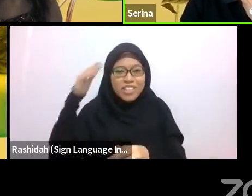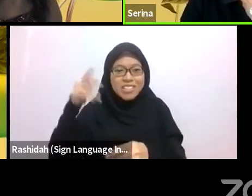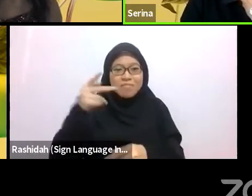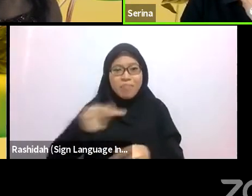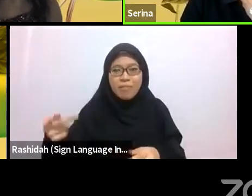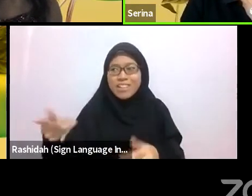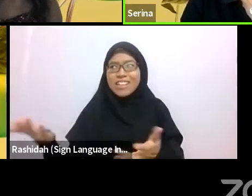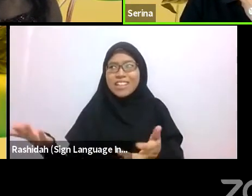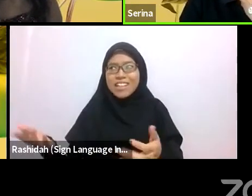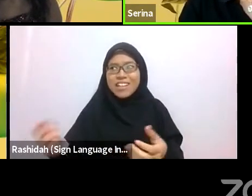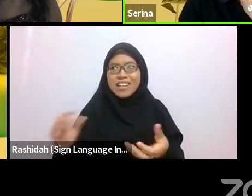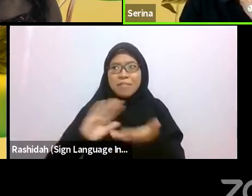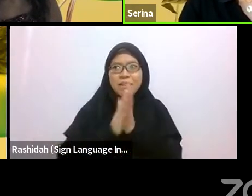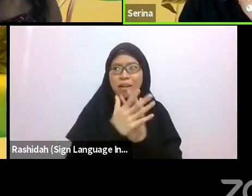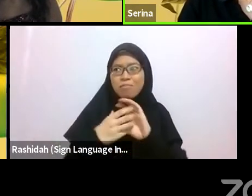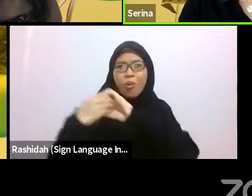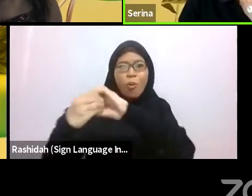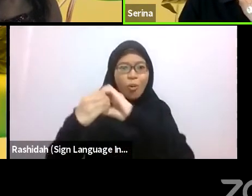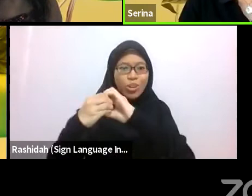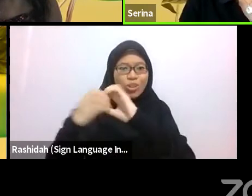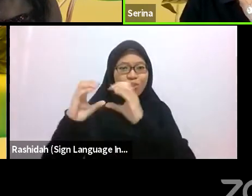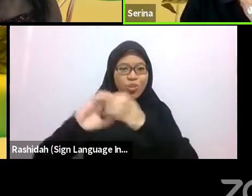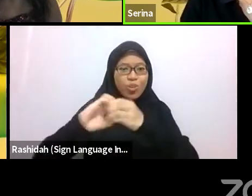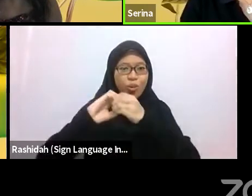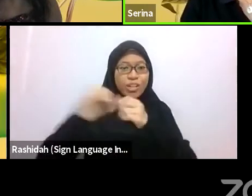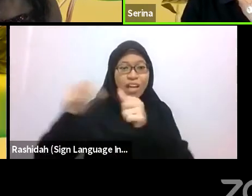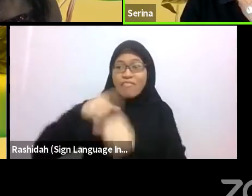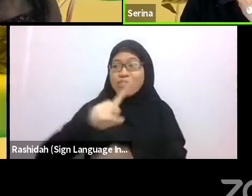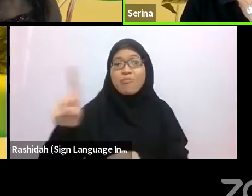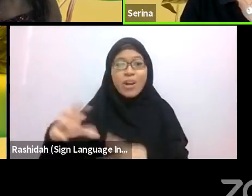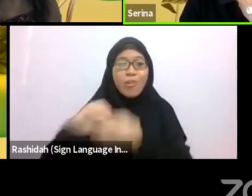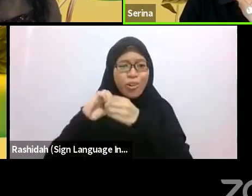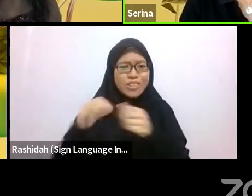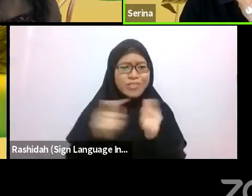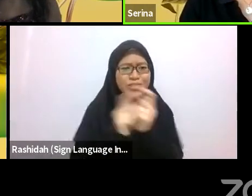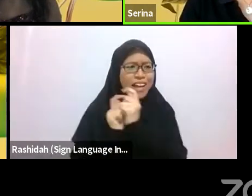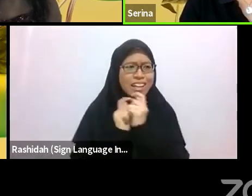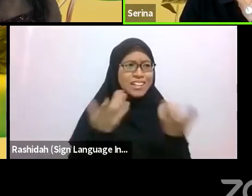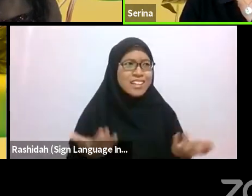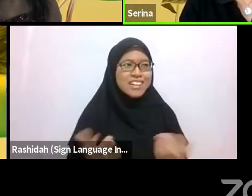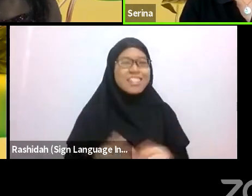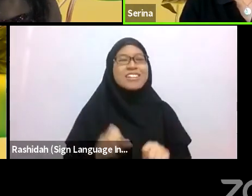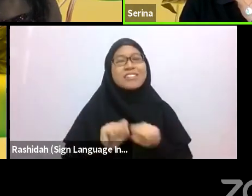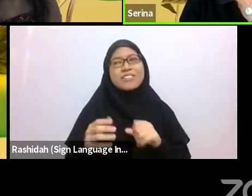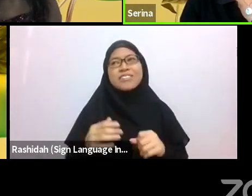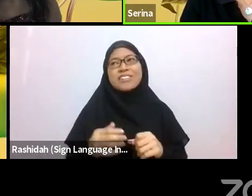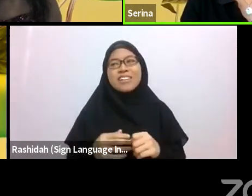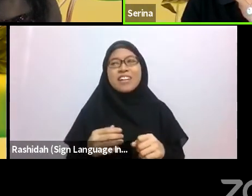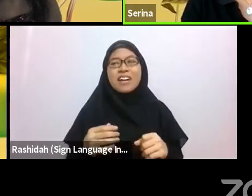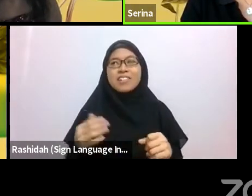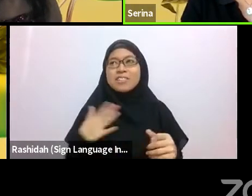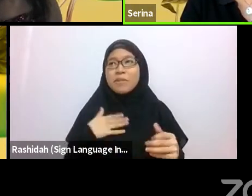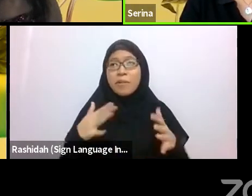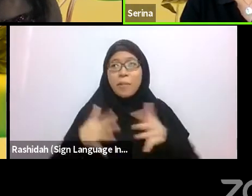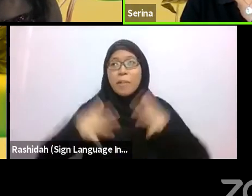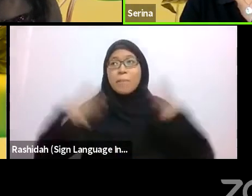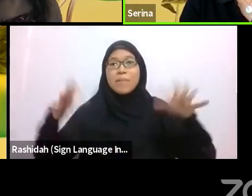So this was one of my biggest issues, I suddenly inherited an entire subdistrict.